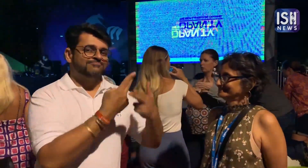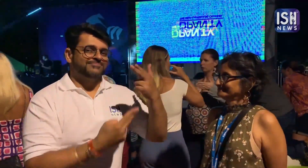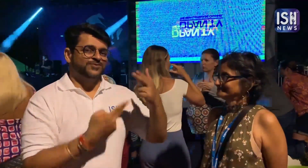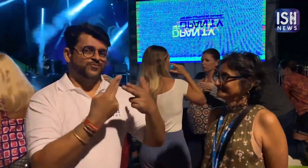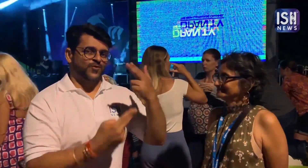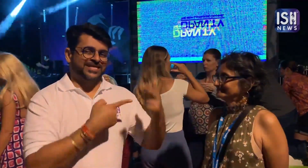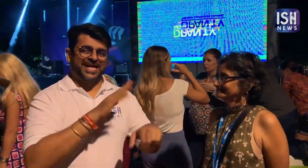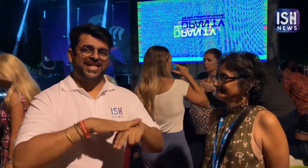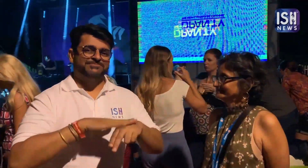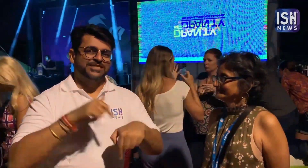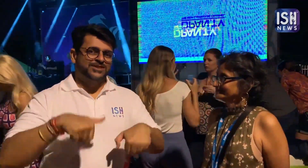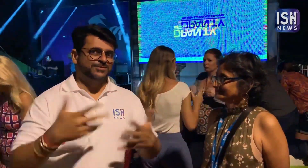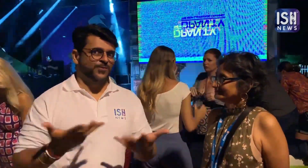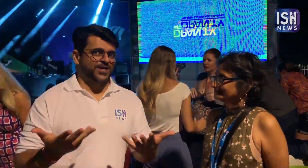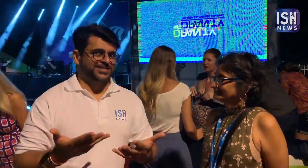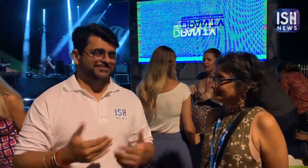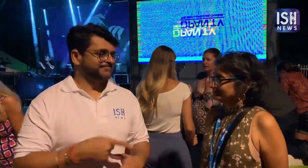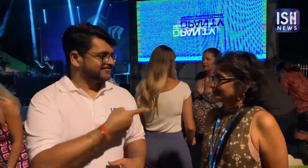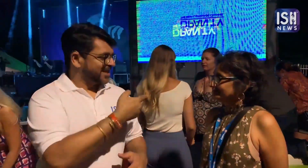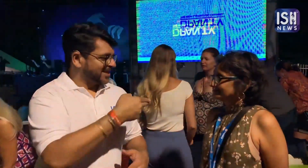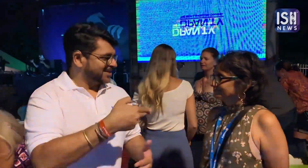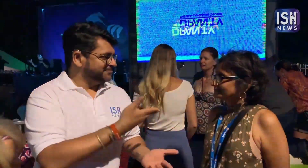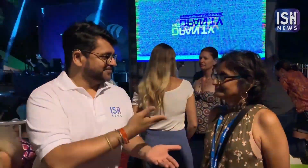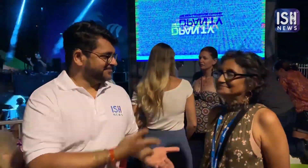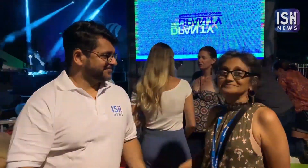Tell us about your experience here. What is your name?